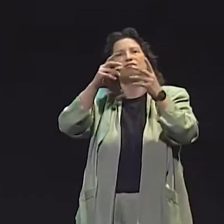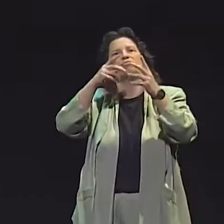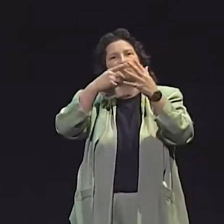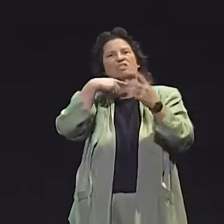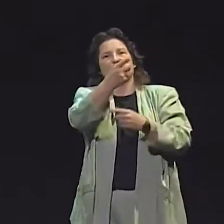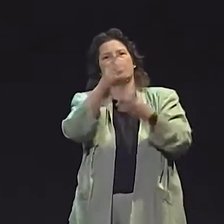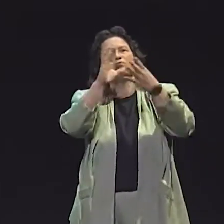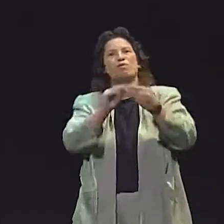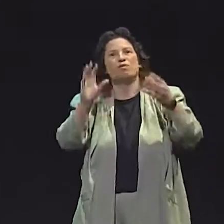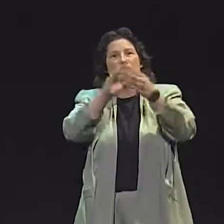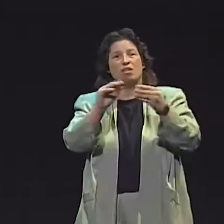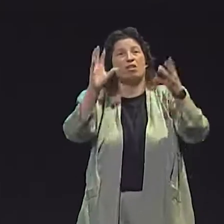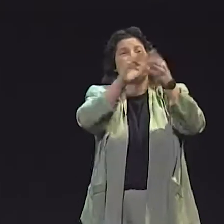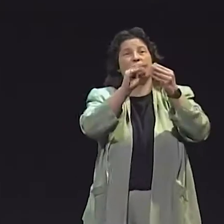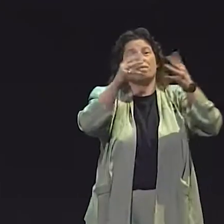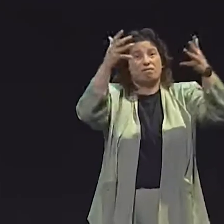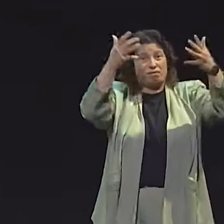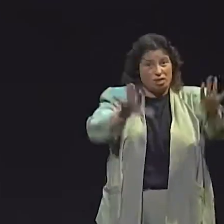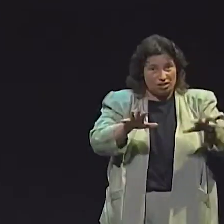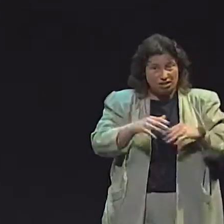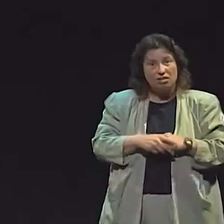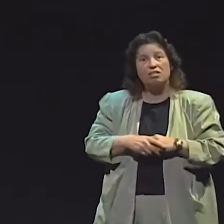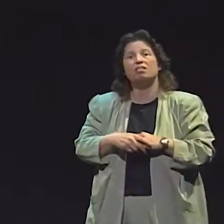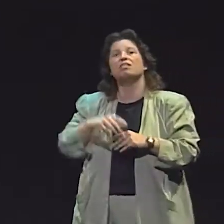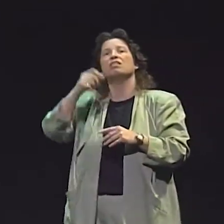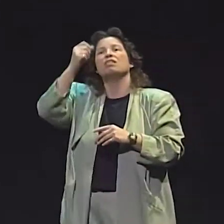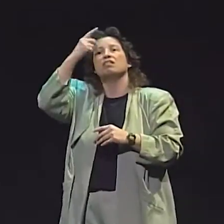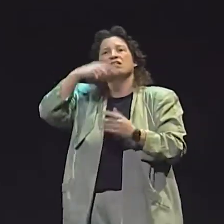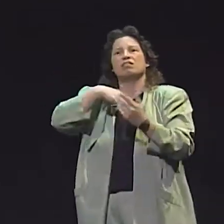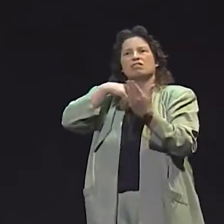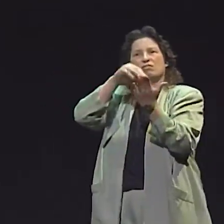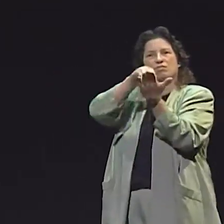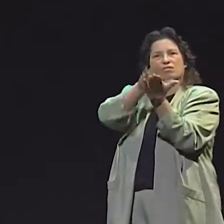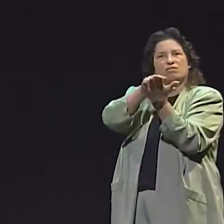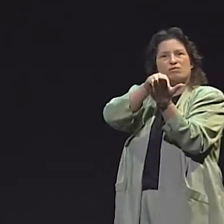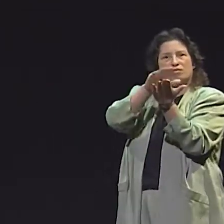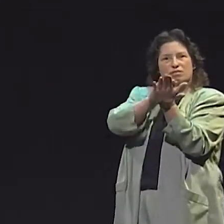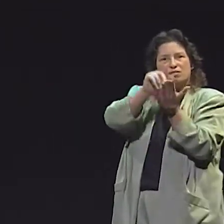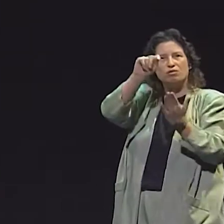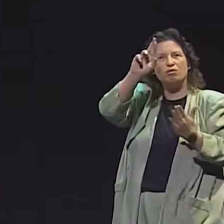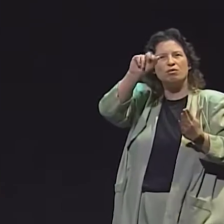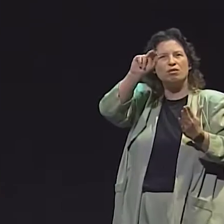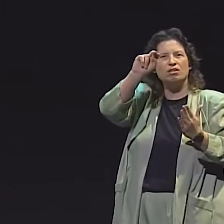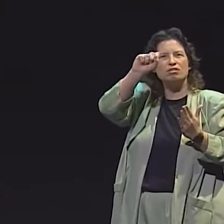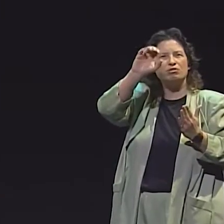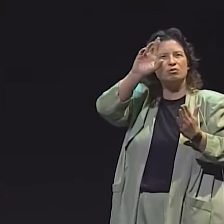SO, I'M GONNA LOOK AT THE-- I LOOKED AT ALL OF THE STORIES. WE HAD THE CHILDREN LOOK AT THE ENTIRE STORY